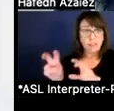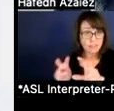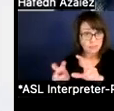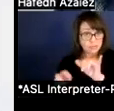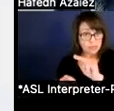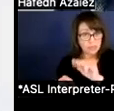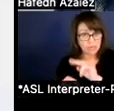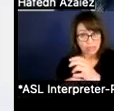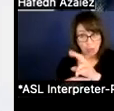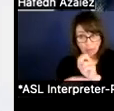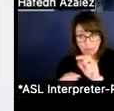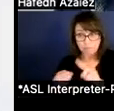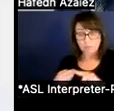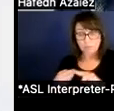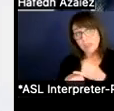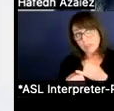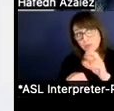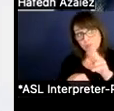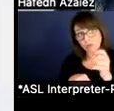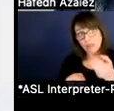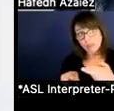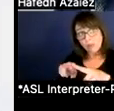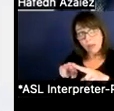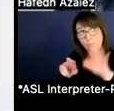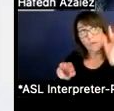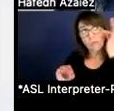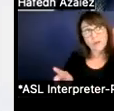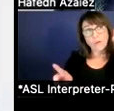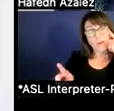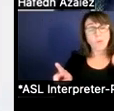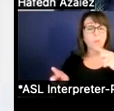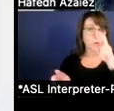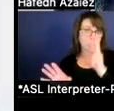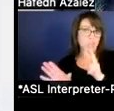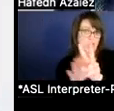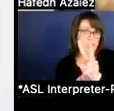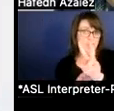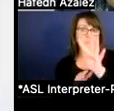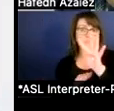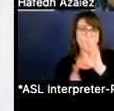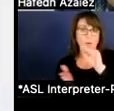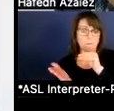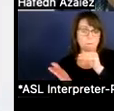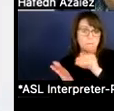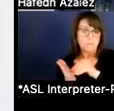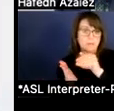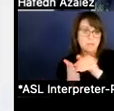With the interest rates climbing set by the federal government, we're projecting a $4 million income for investments.